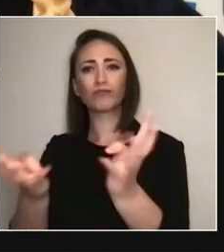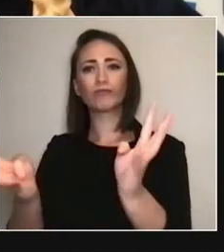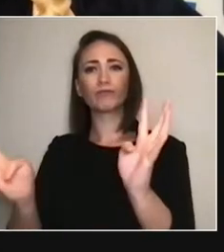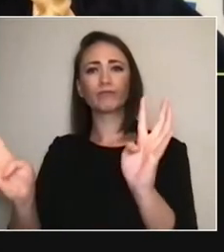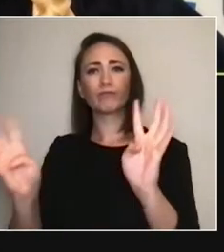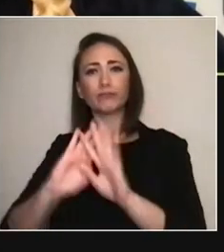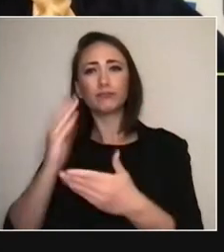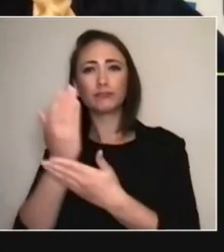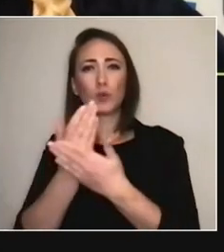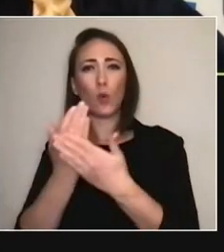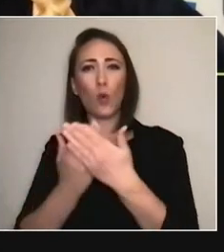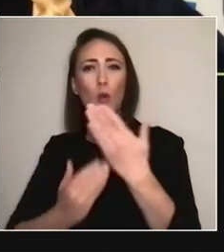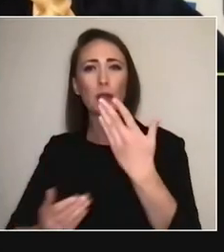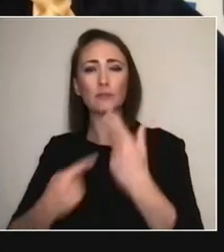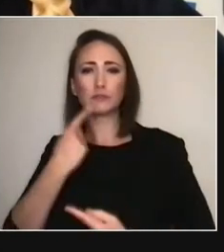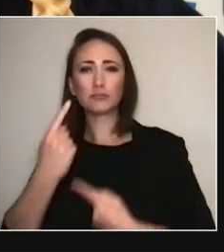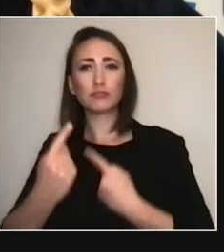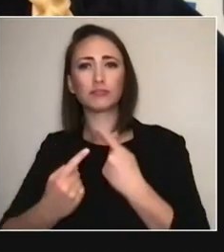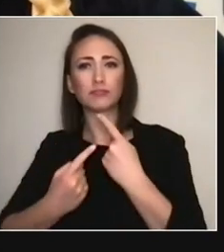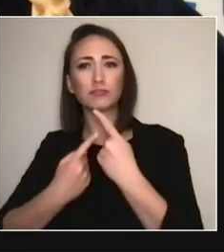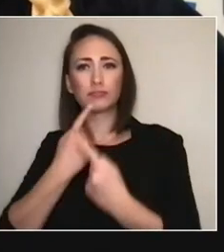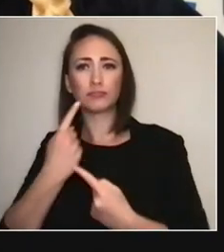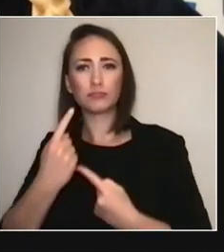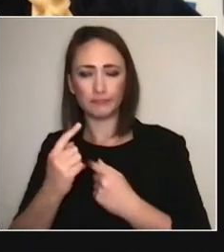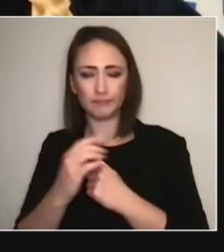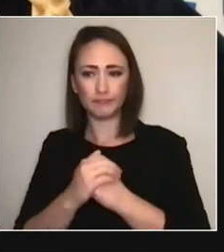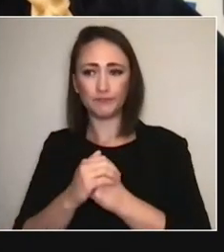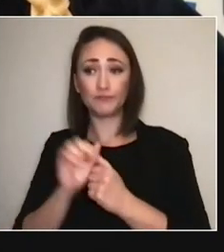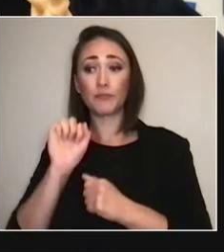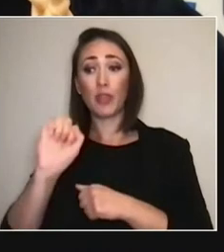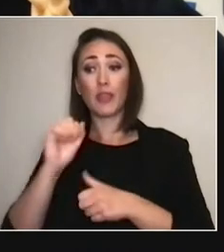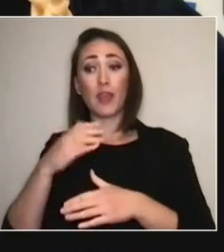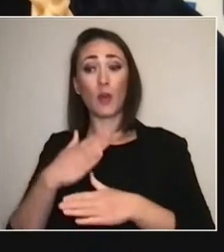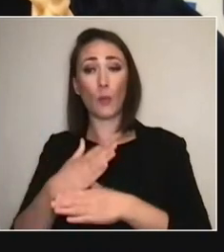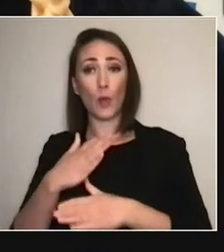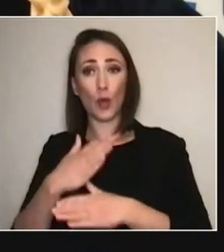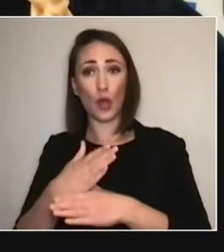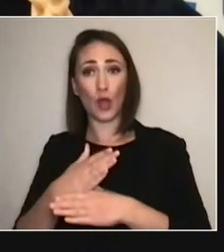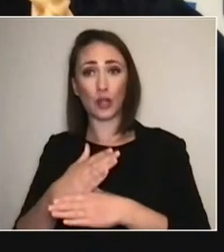And one of the things about the work is, one of the things that Georgia was working on